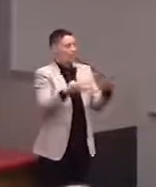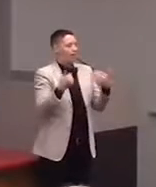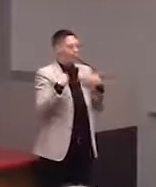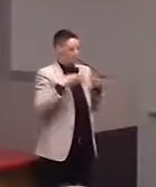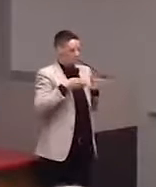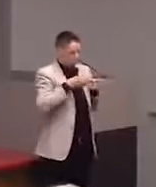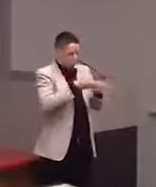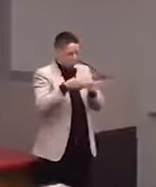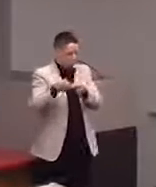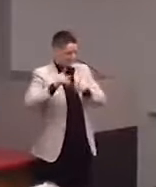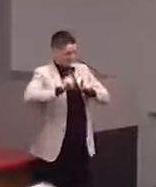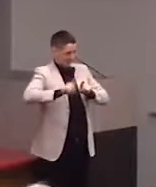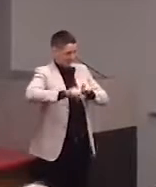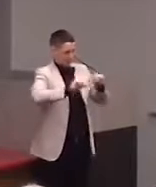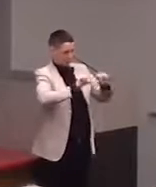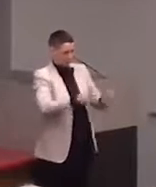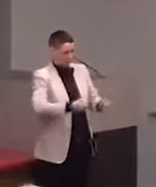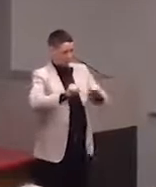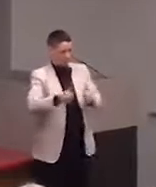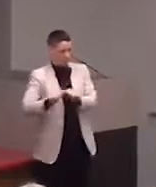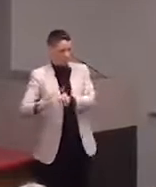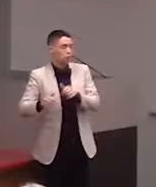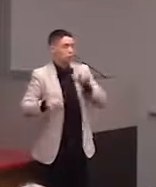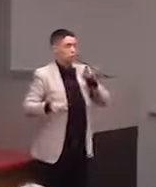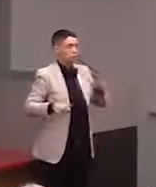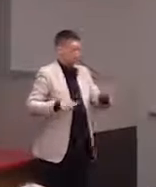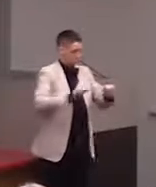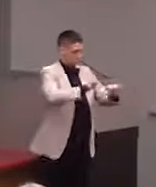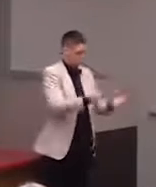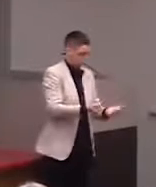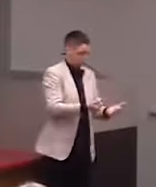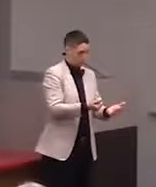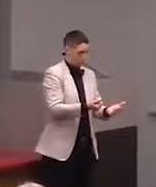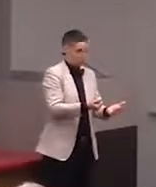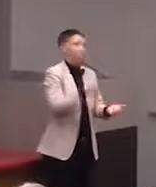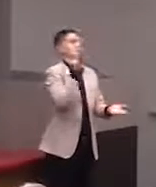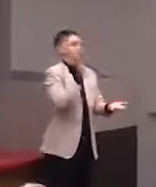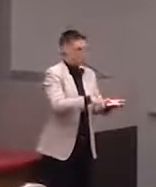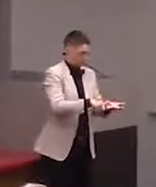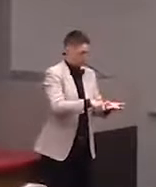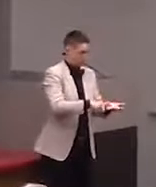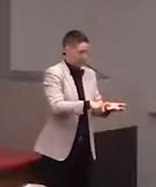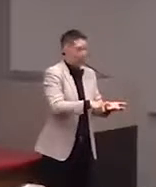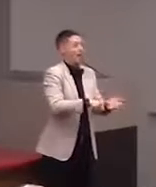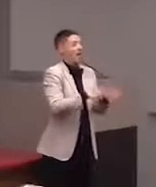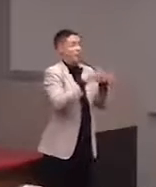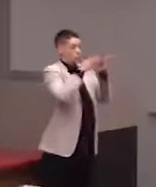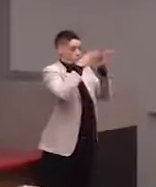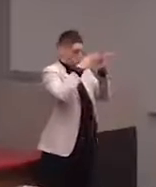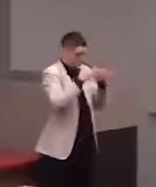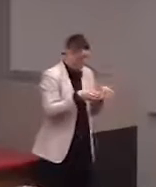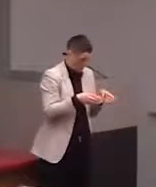and the idea is you touch these different shapes and you identify them and with each row, the shapes get smaller and smaller